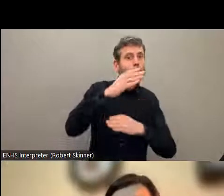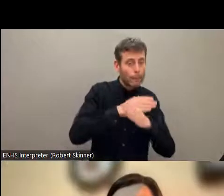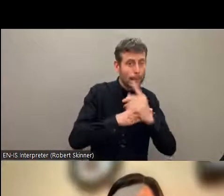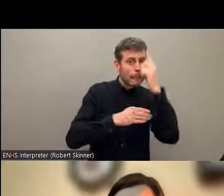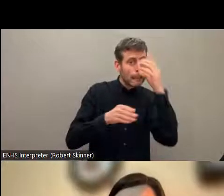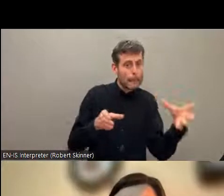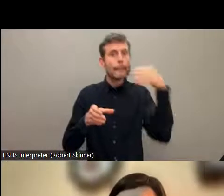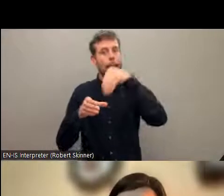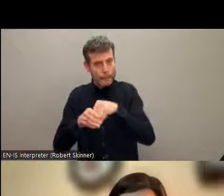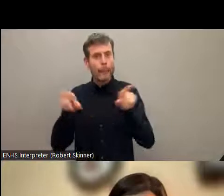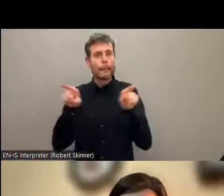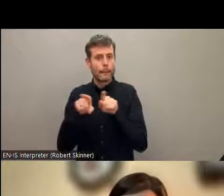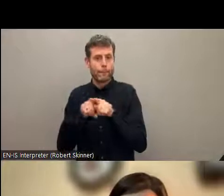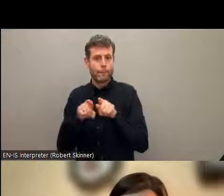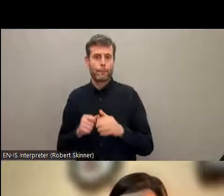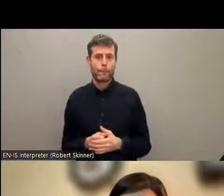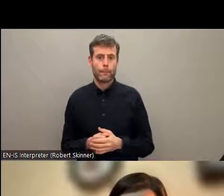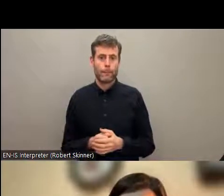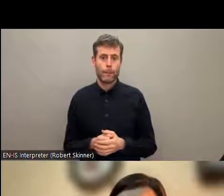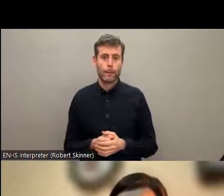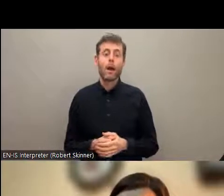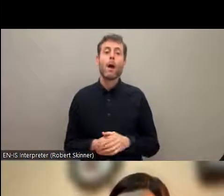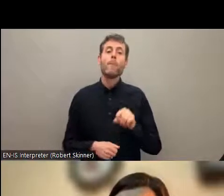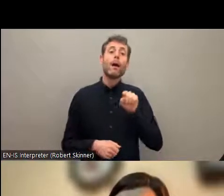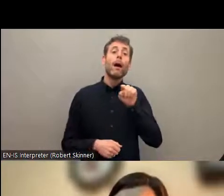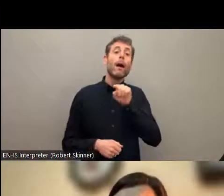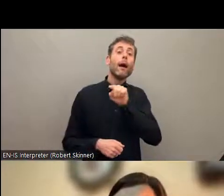have to be framed under underrepresented groups and this is